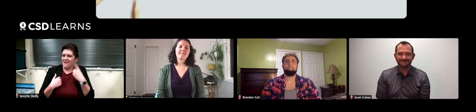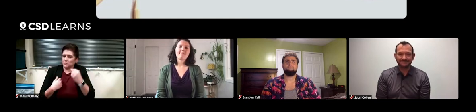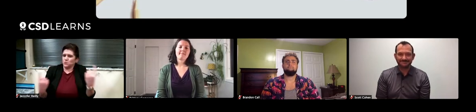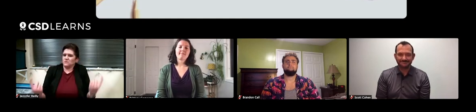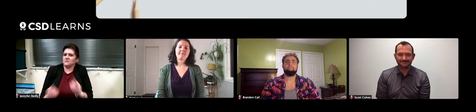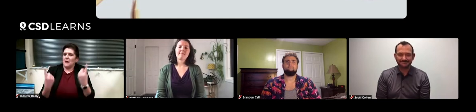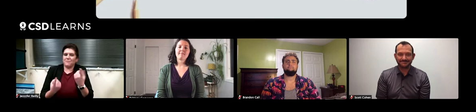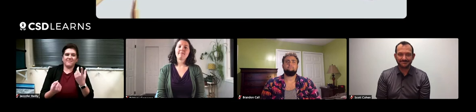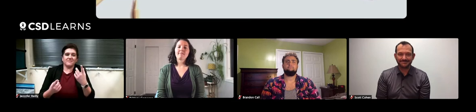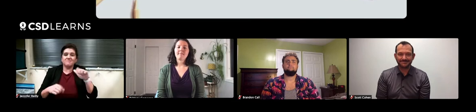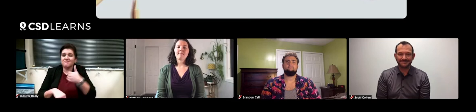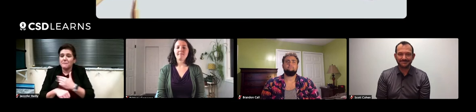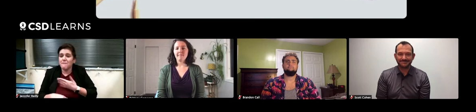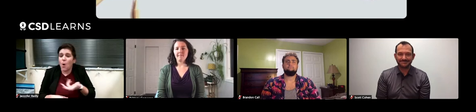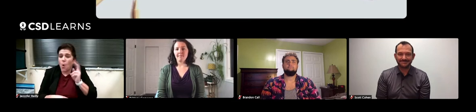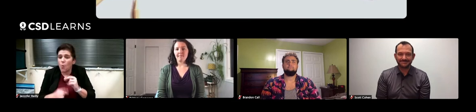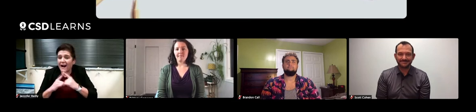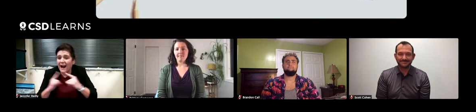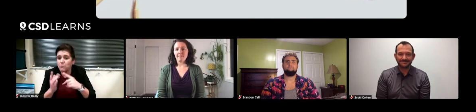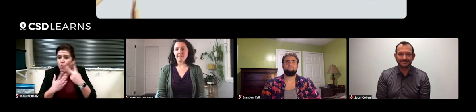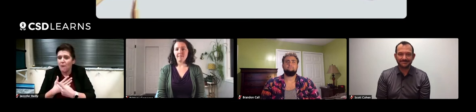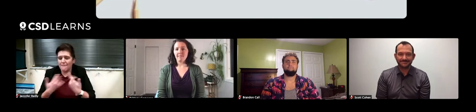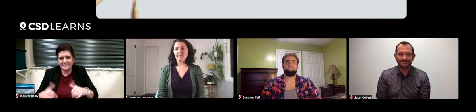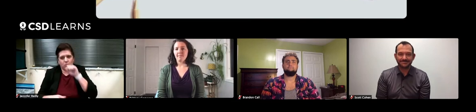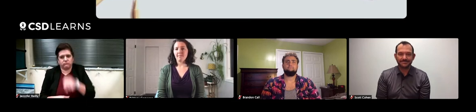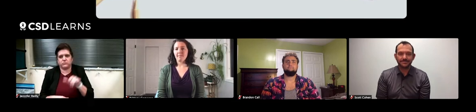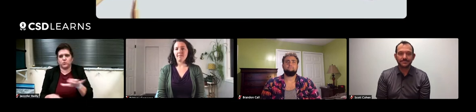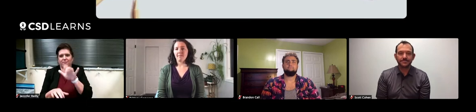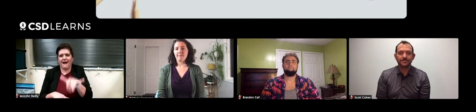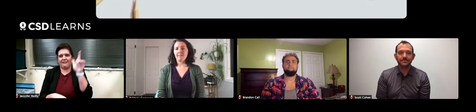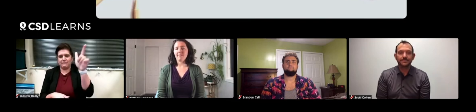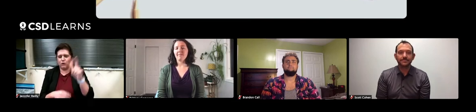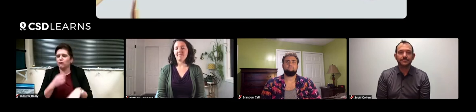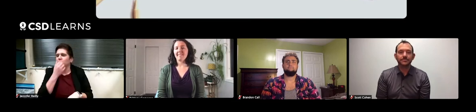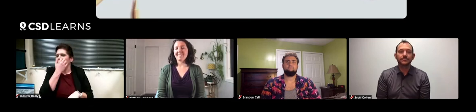to help support this. Perhaps set up my own camp! I would love to do that later on.